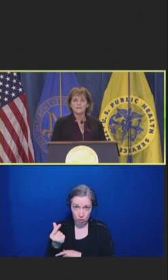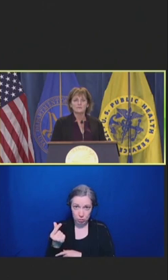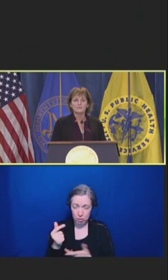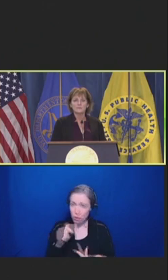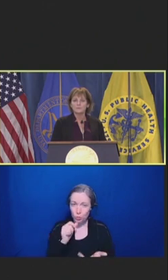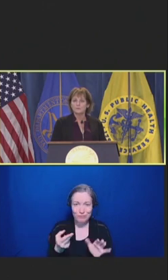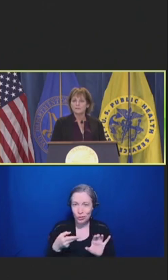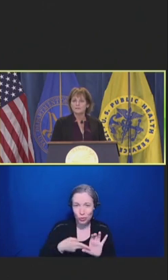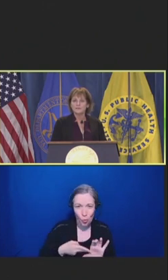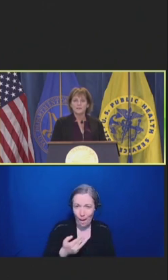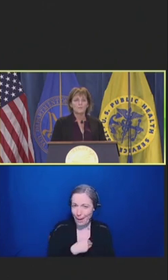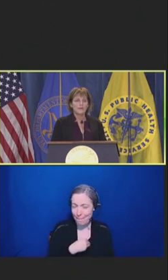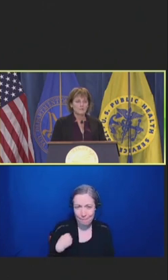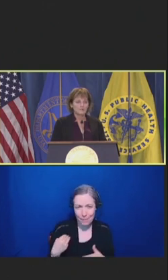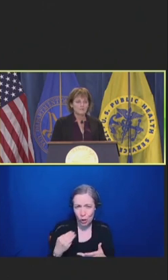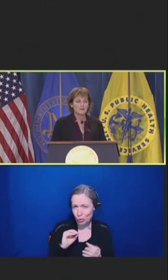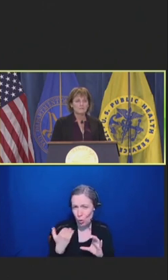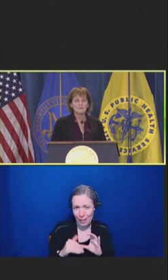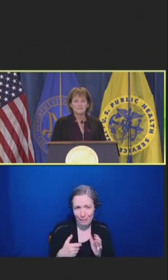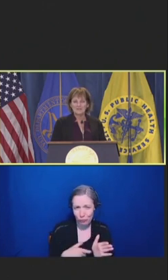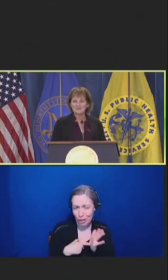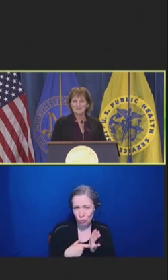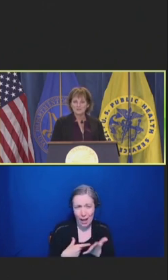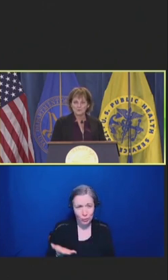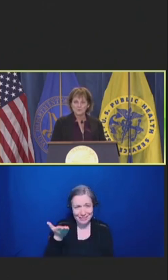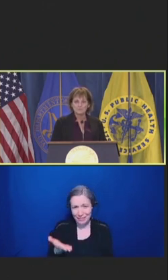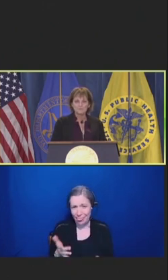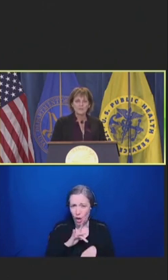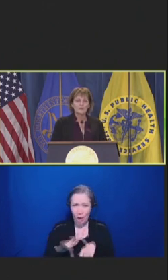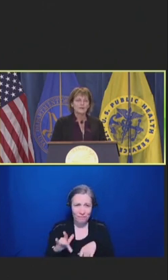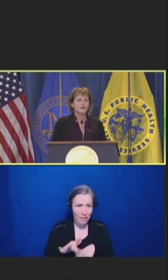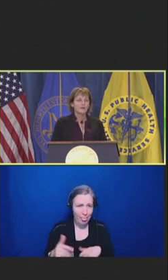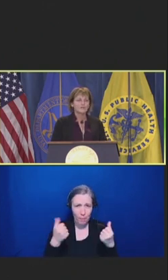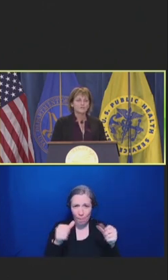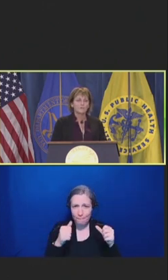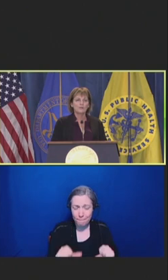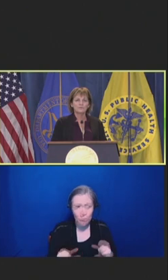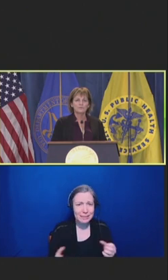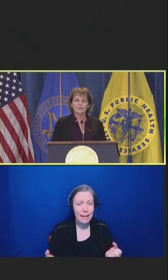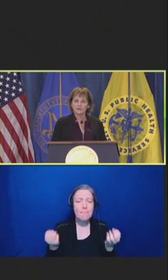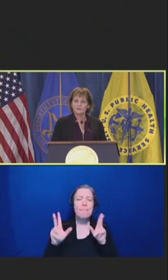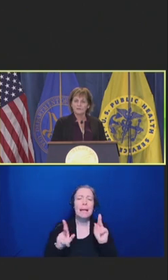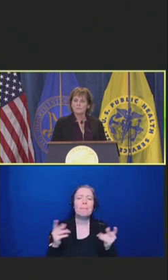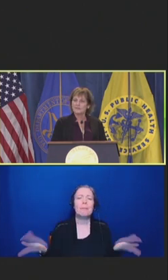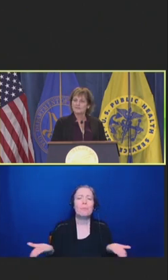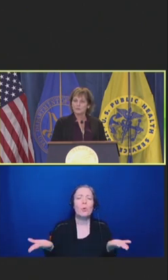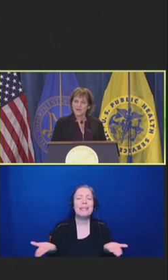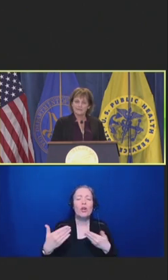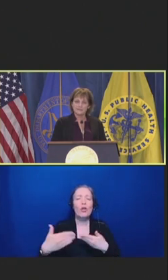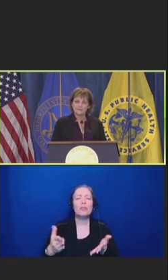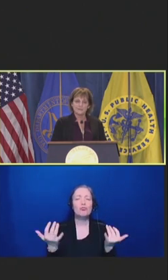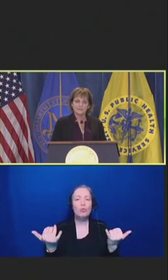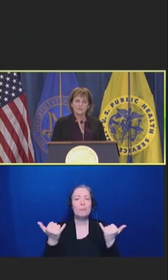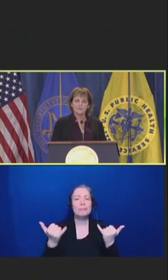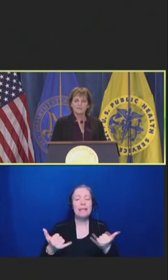With 70 toolkits, many written by people here in this room, authors from all over the country with best practices.